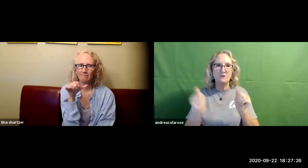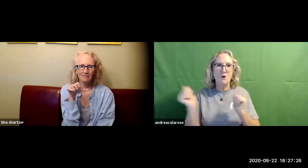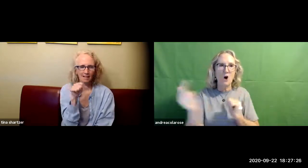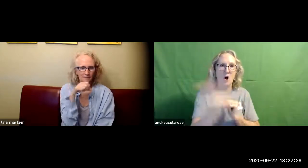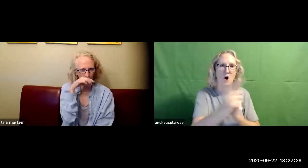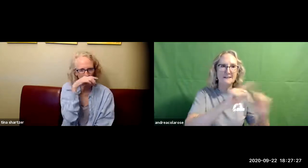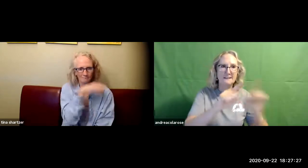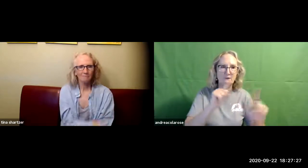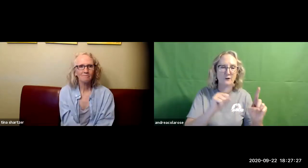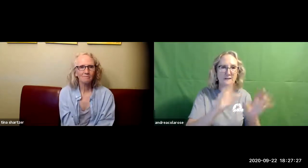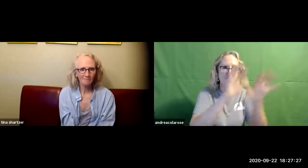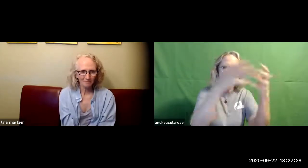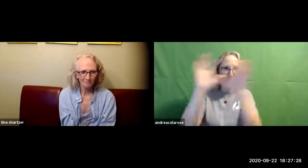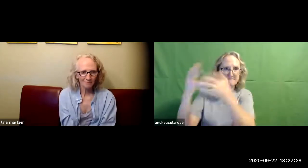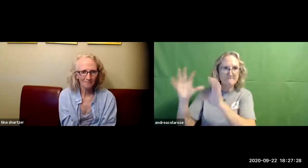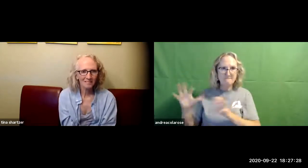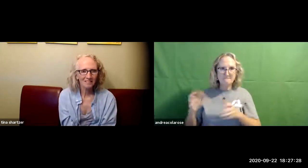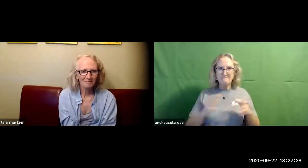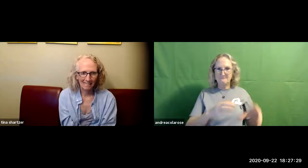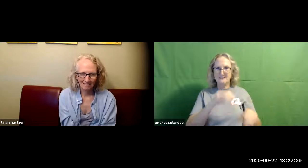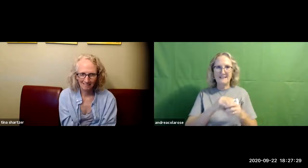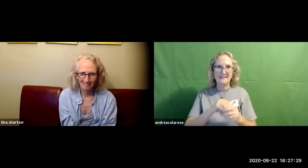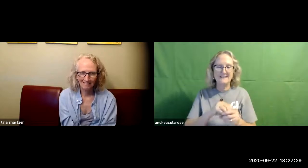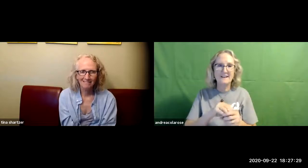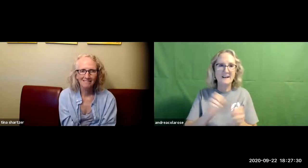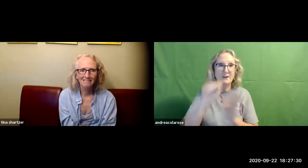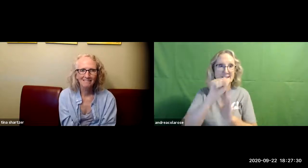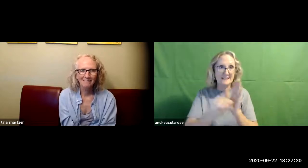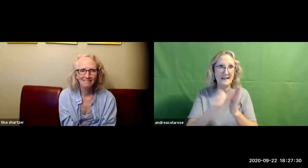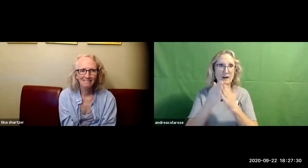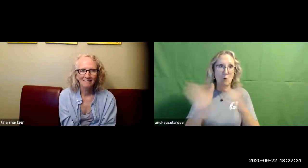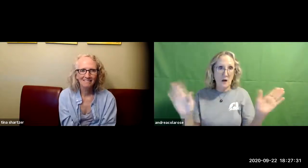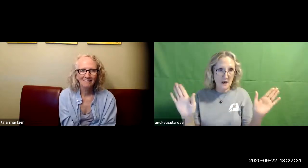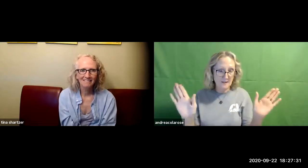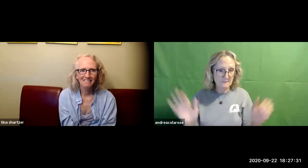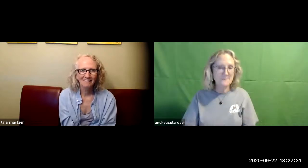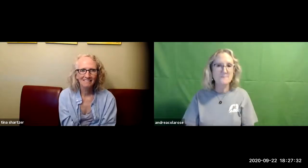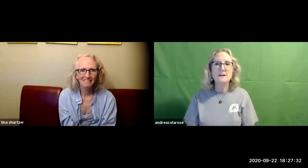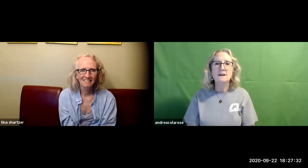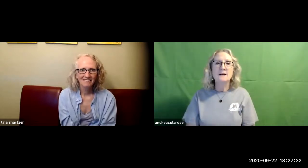more collaboration between